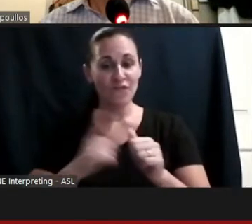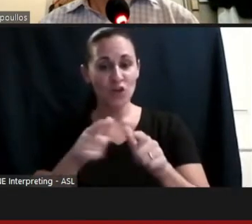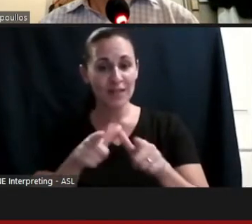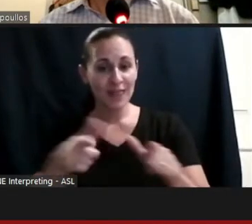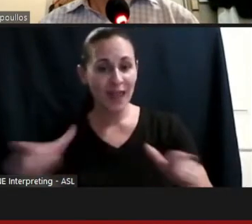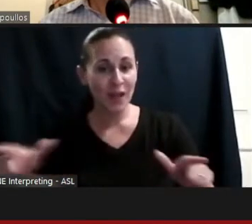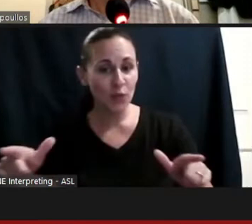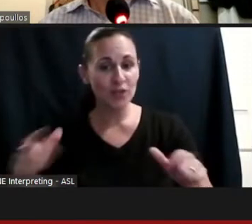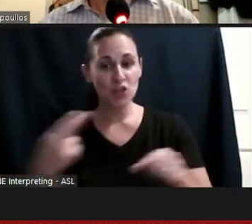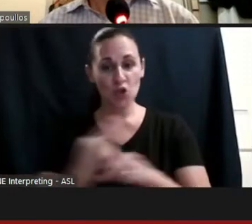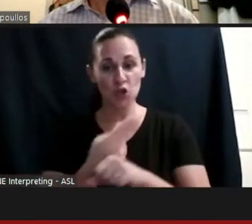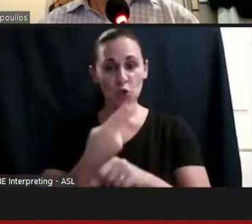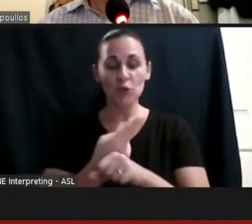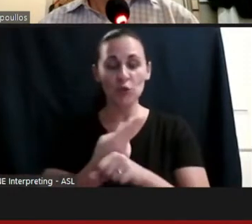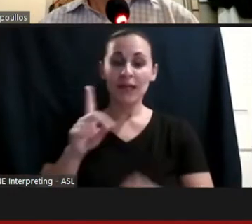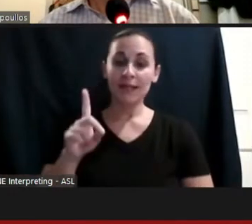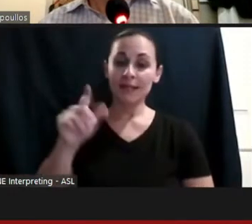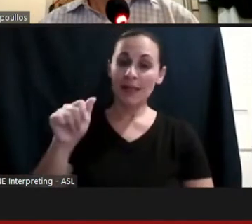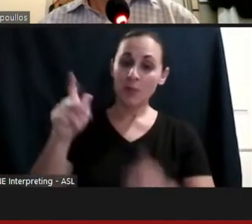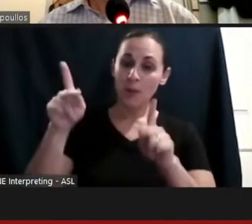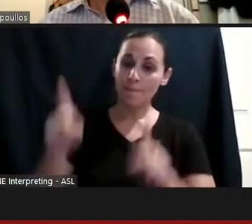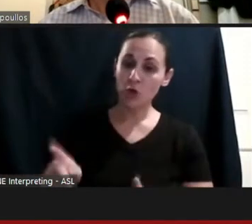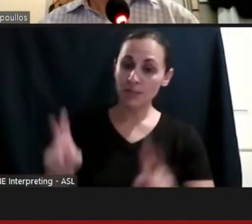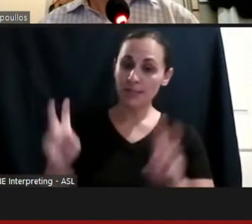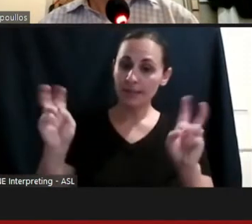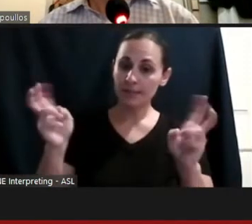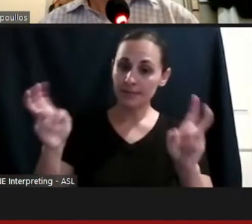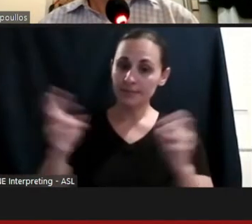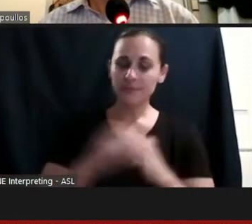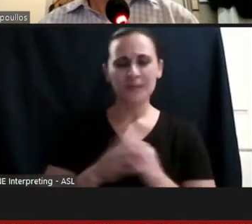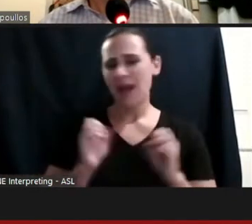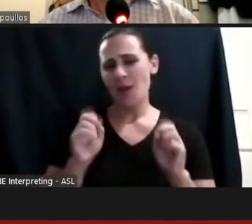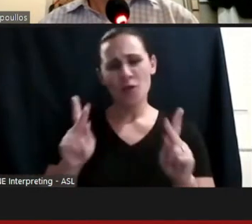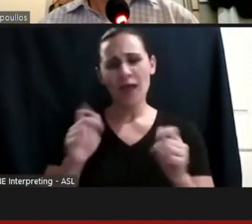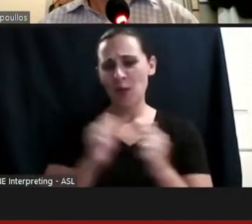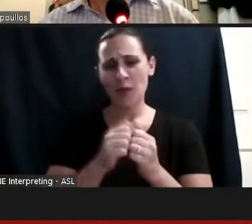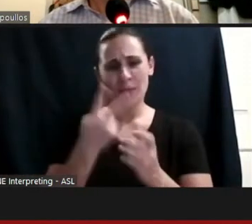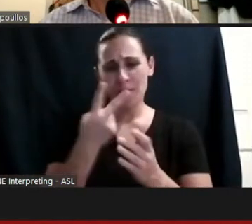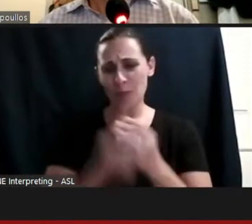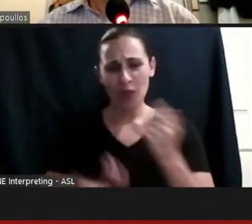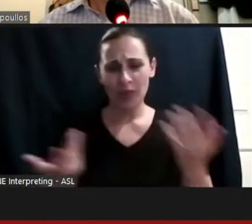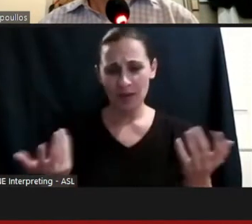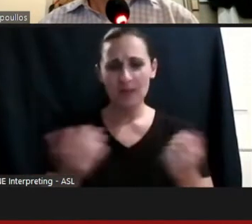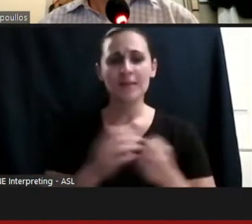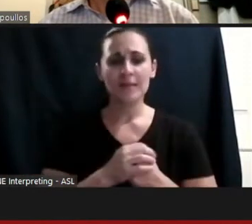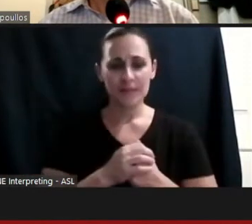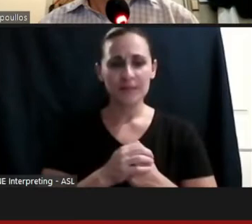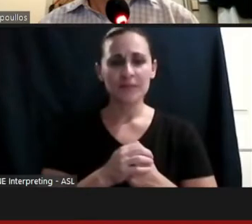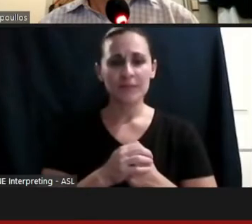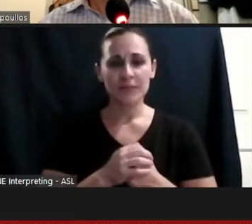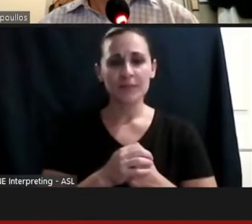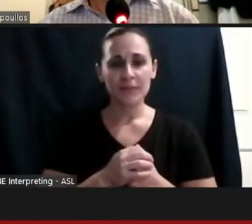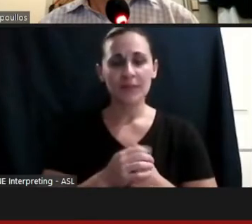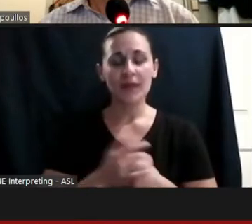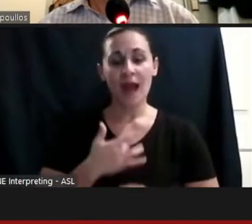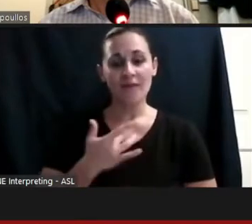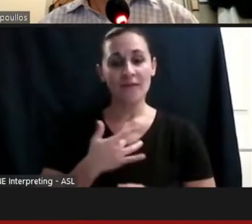the phrase disabled person. I'm really okay with either. And I think that because of the generation